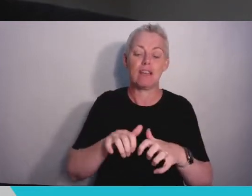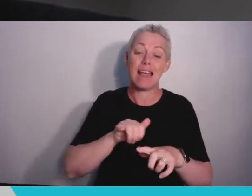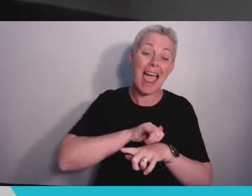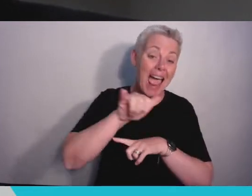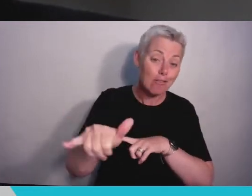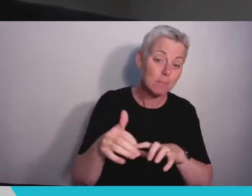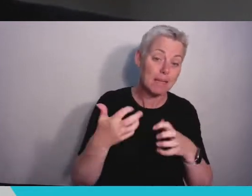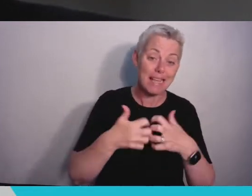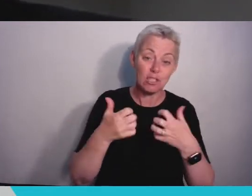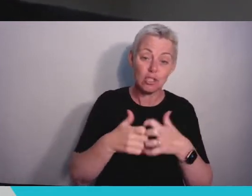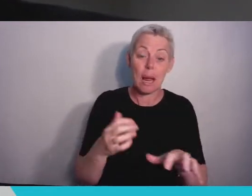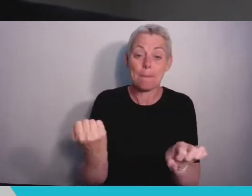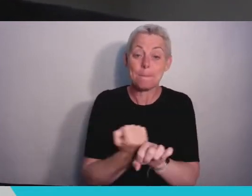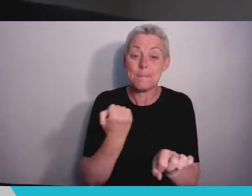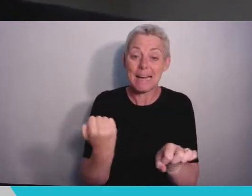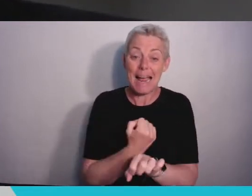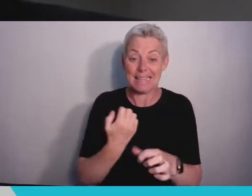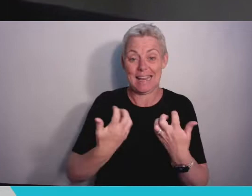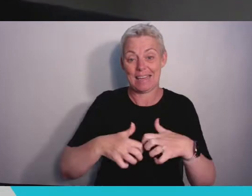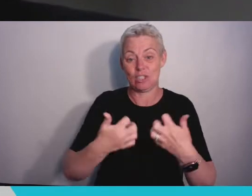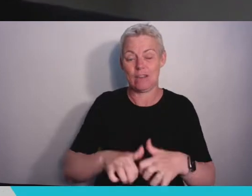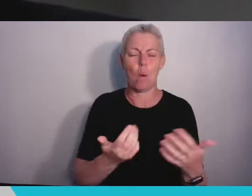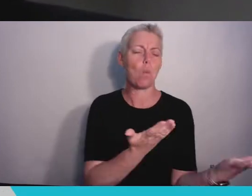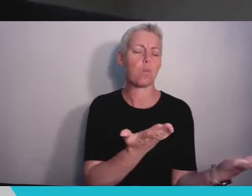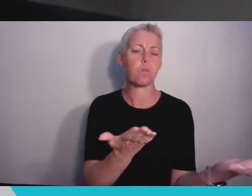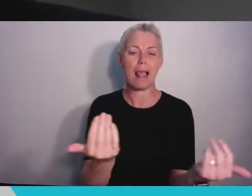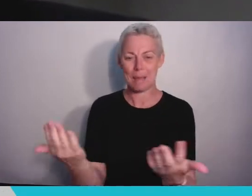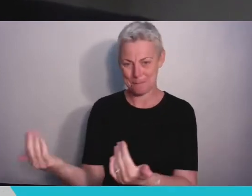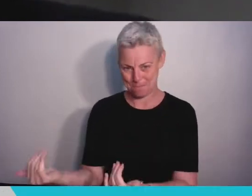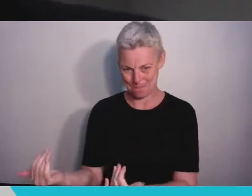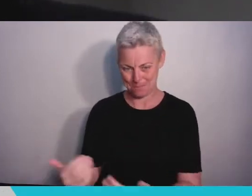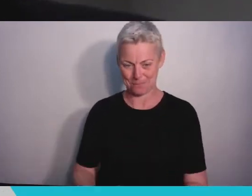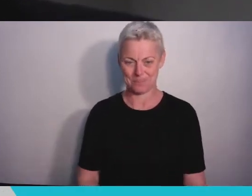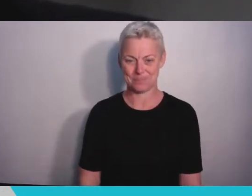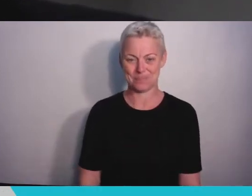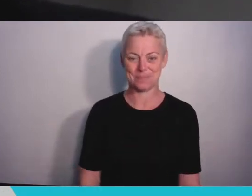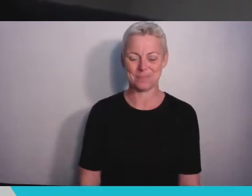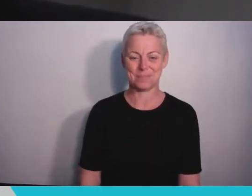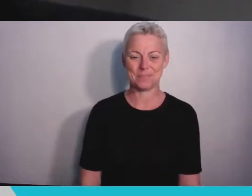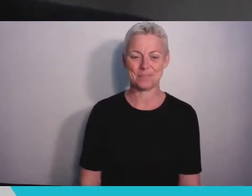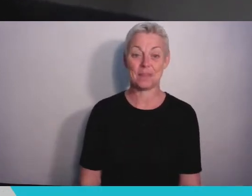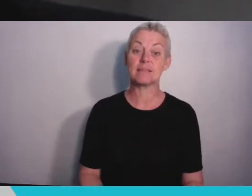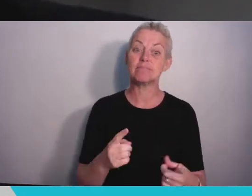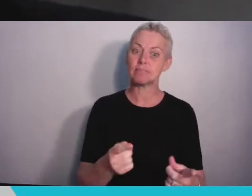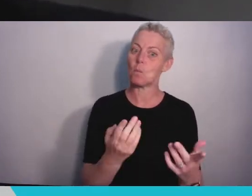I would also like to give a warm welcome to our guest speakers today: